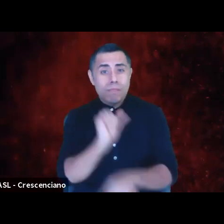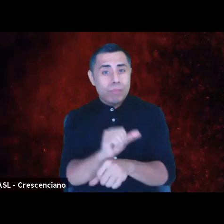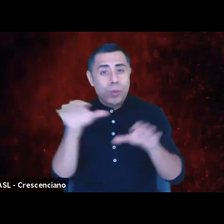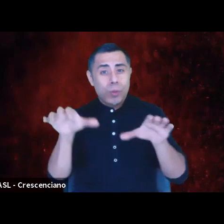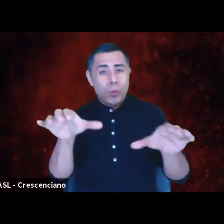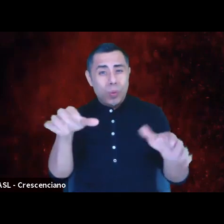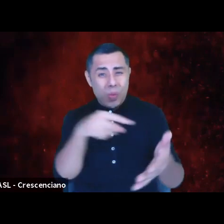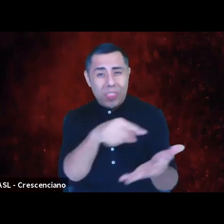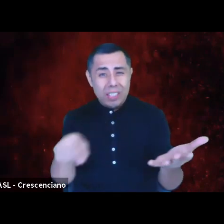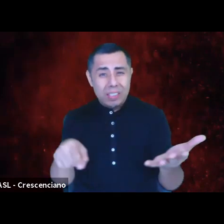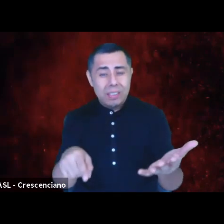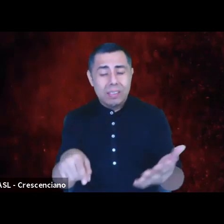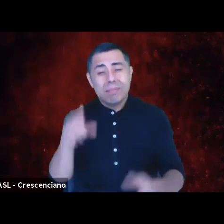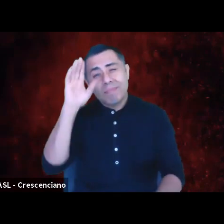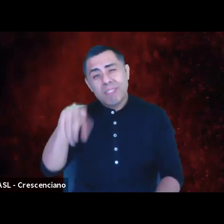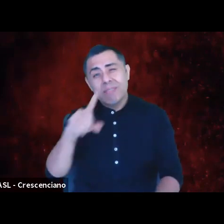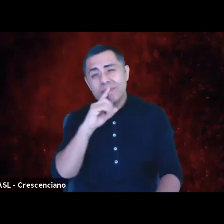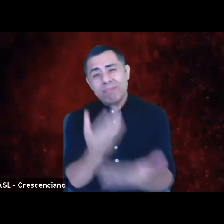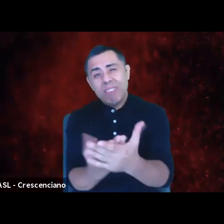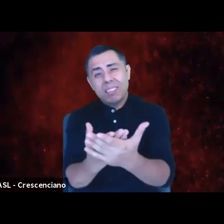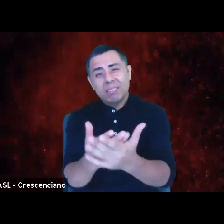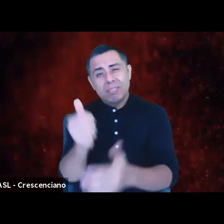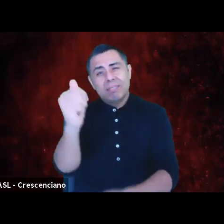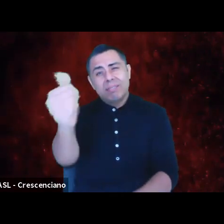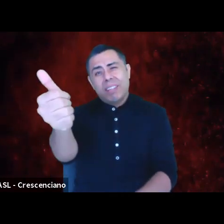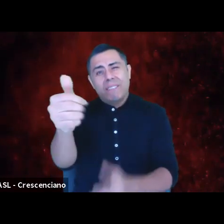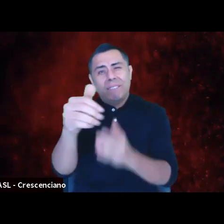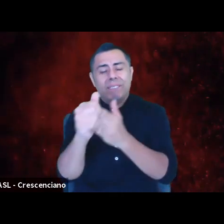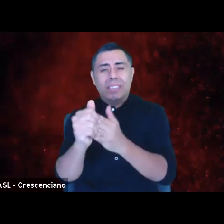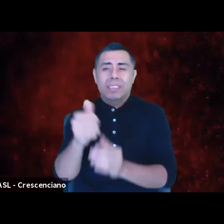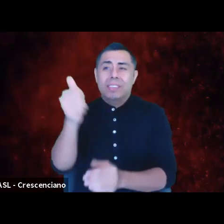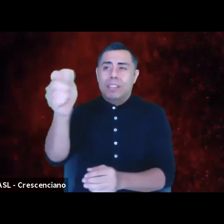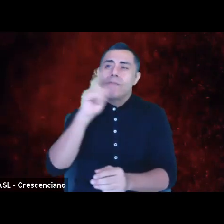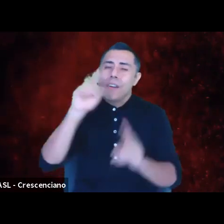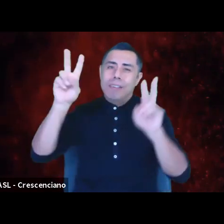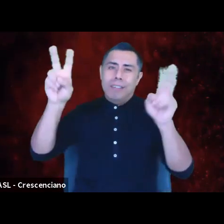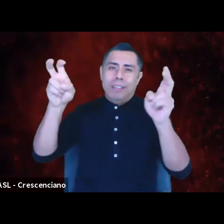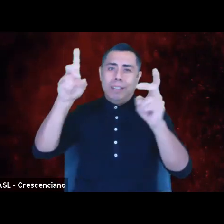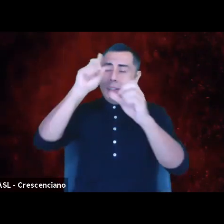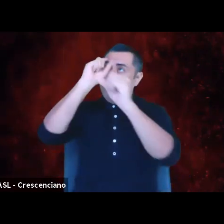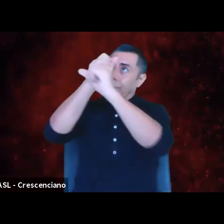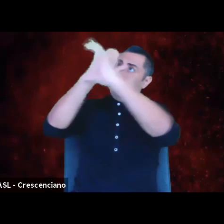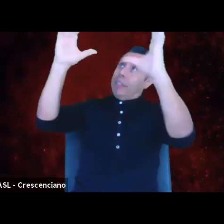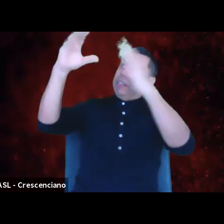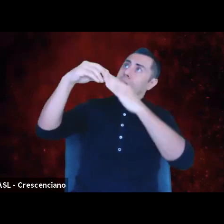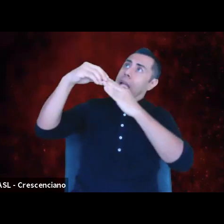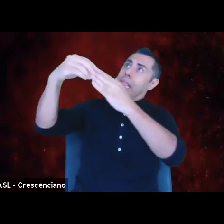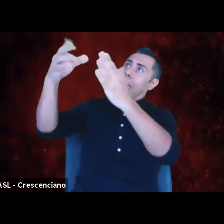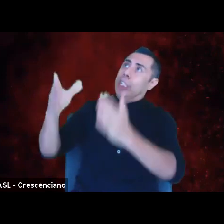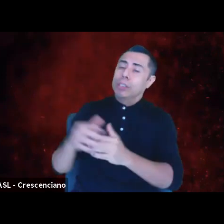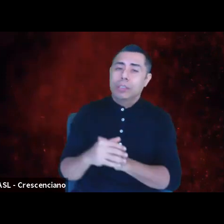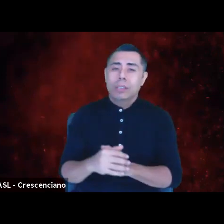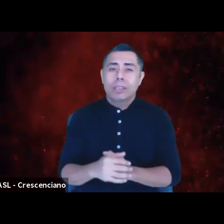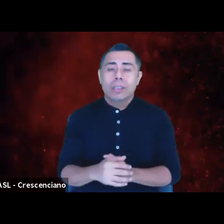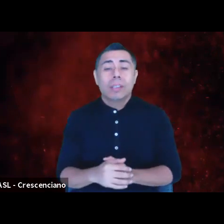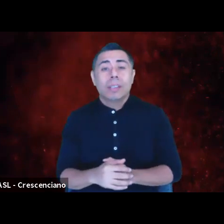Matter of fact, you fix it, you're visionary leaders. Honestly, saying these things shouldn't be on me.